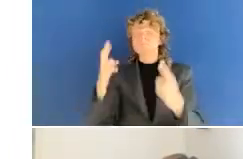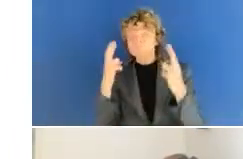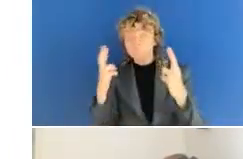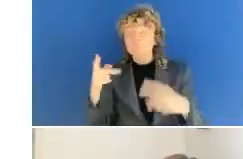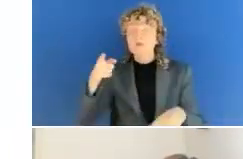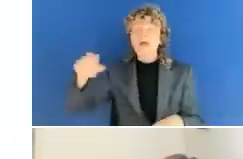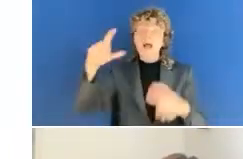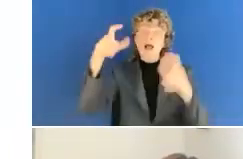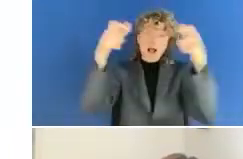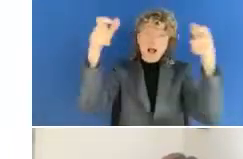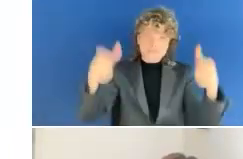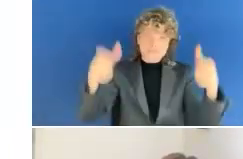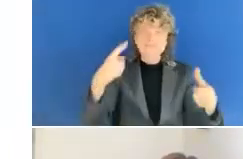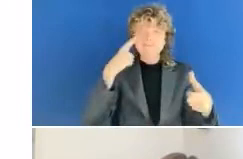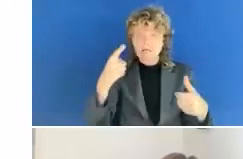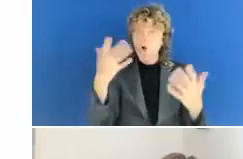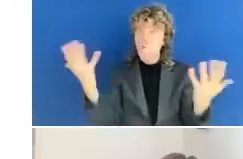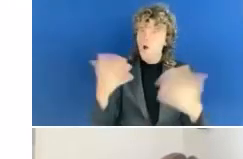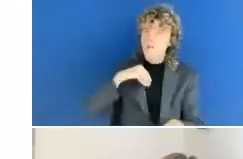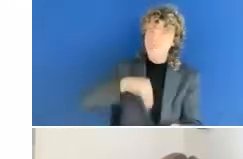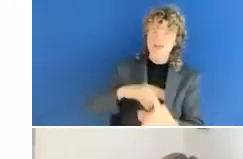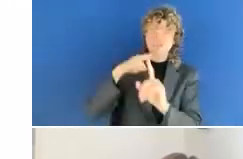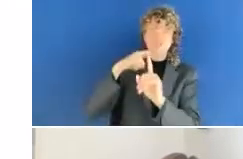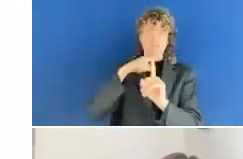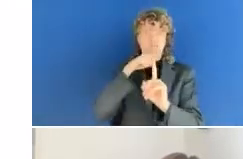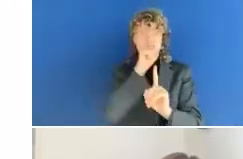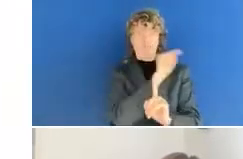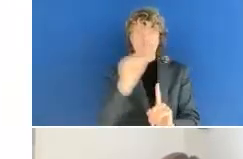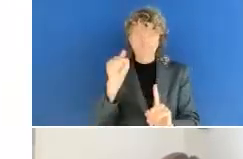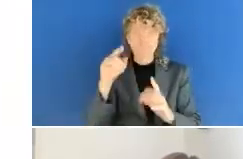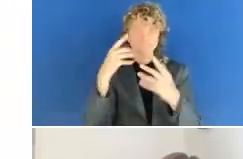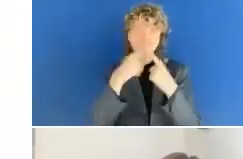by attracting people with disabilities, as consumers, and with the directive at play,